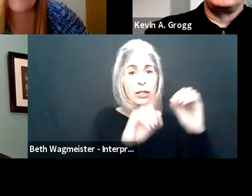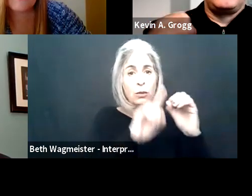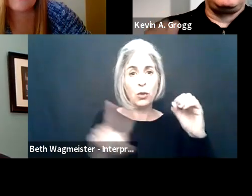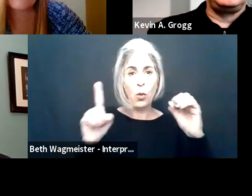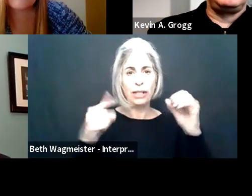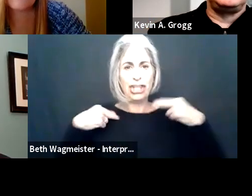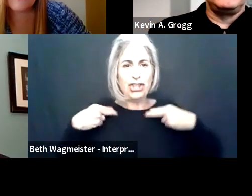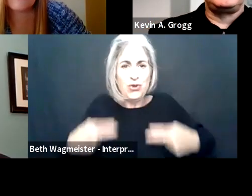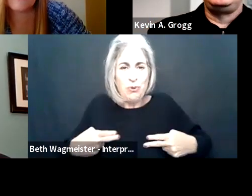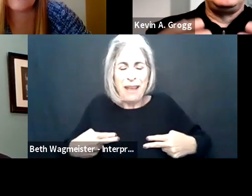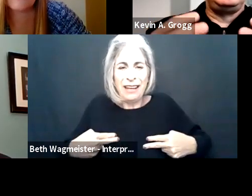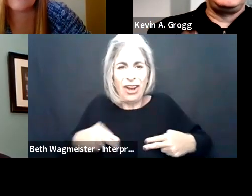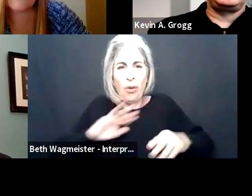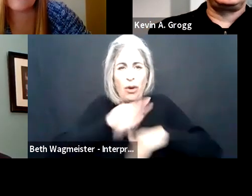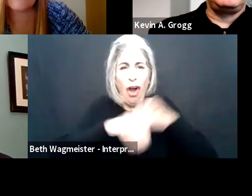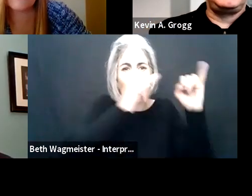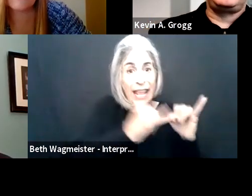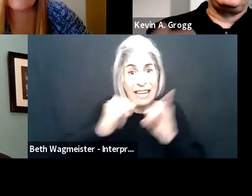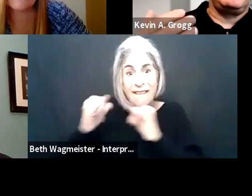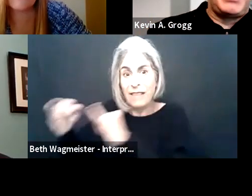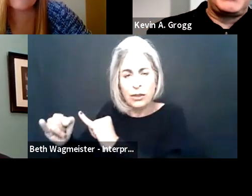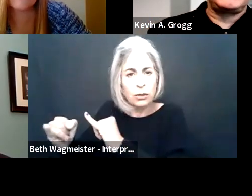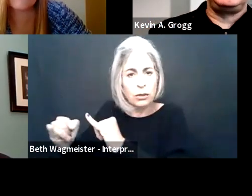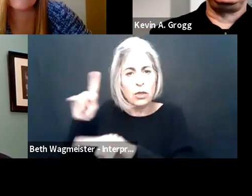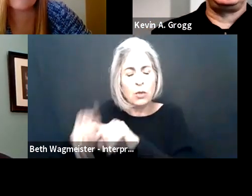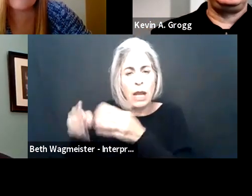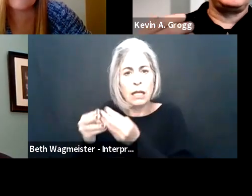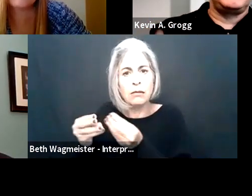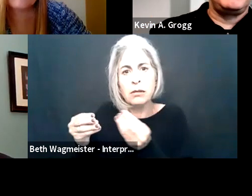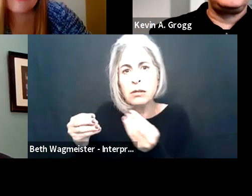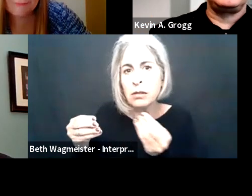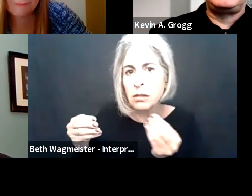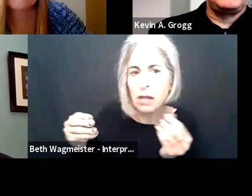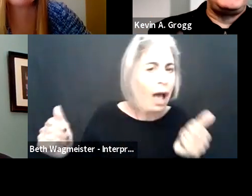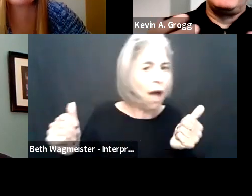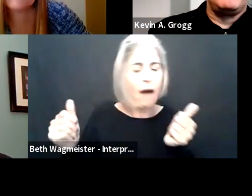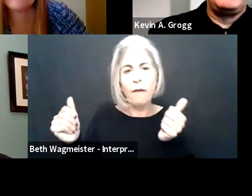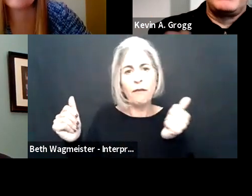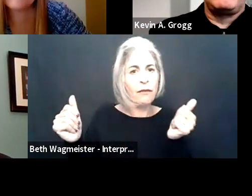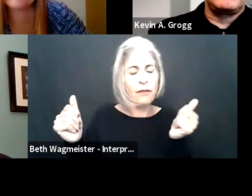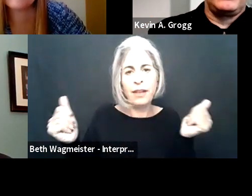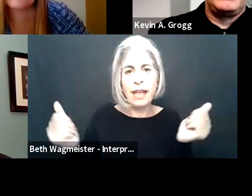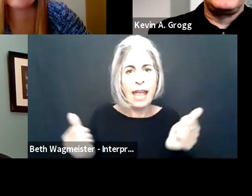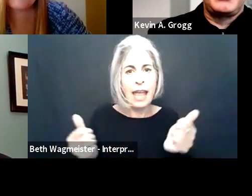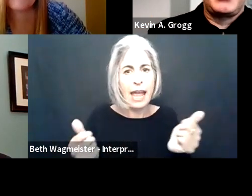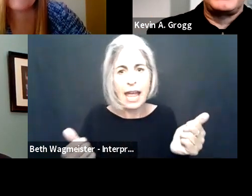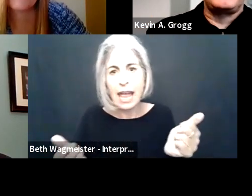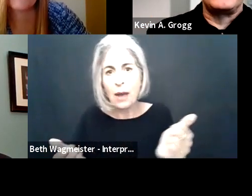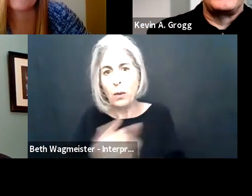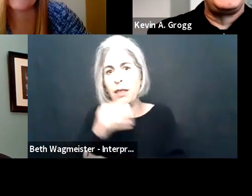in assistive technology it's more than the 0s and 1s. It's the human factor, we're all individuals. We do not solve anything with bots, we